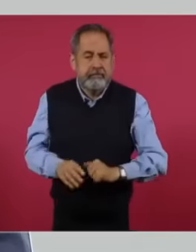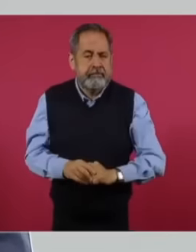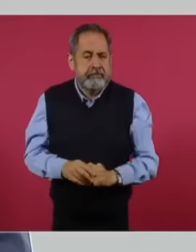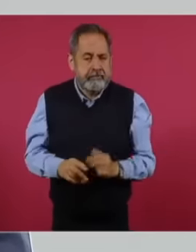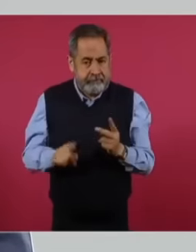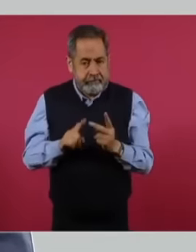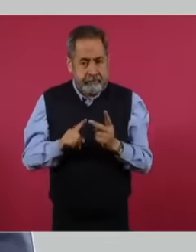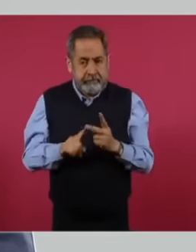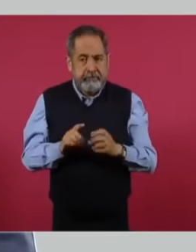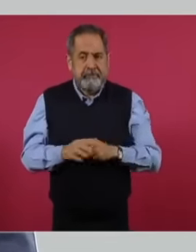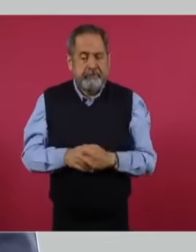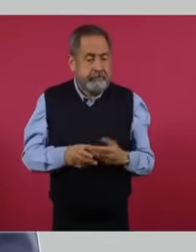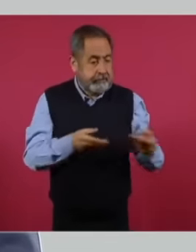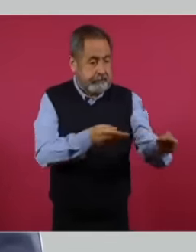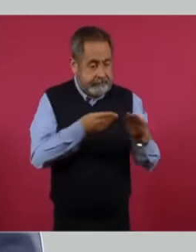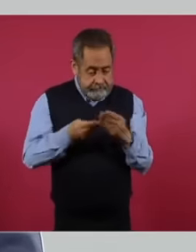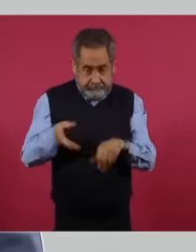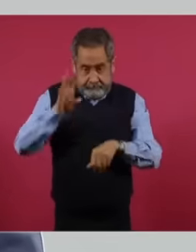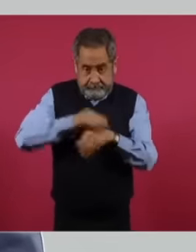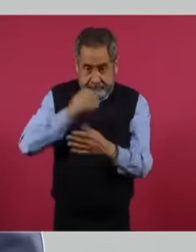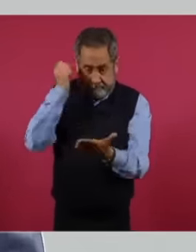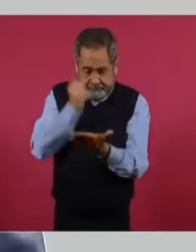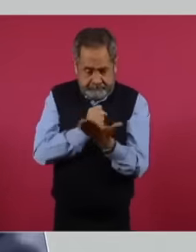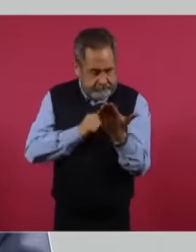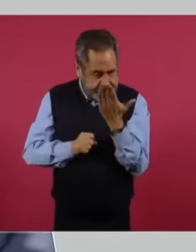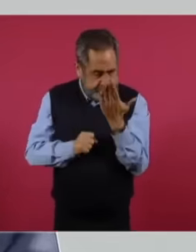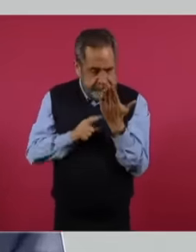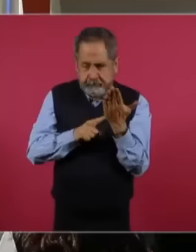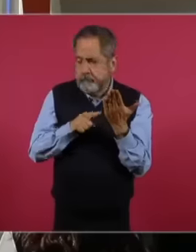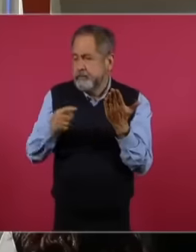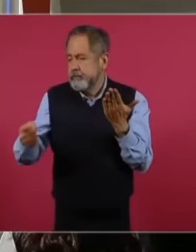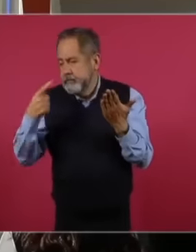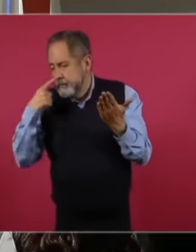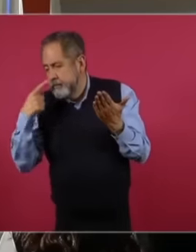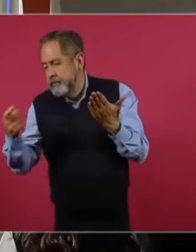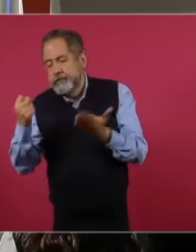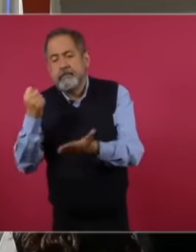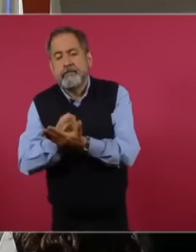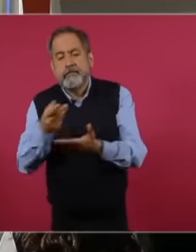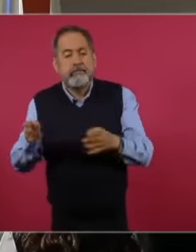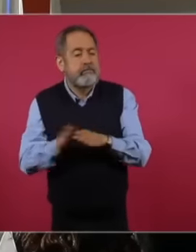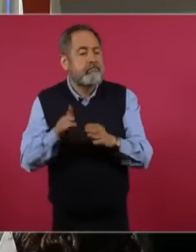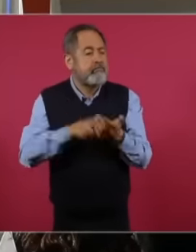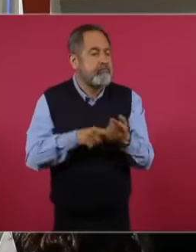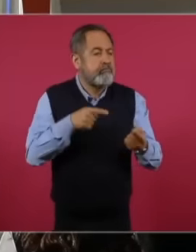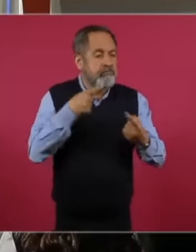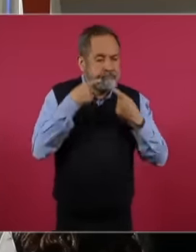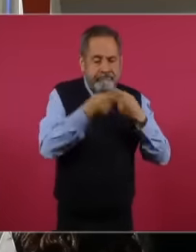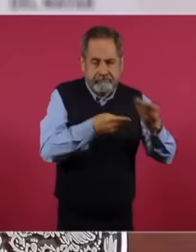authorizations granted by the colluding personnel will be reviewed and The actions established by law will be applied and